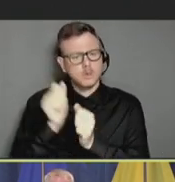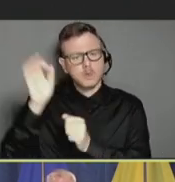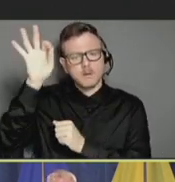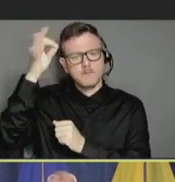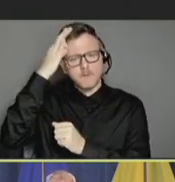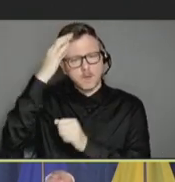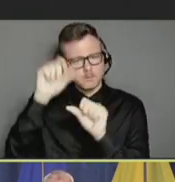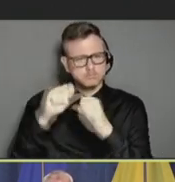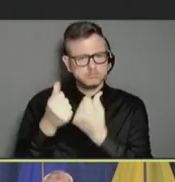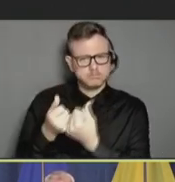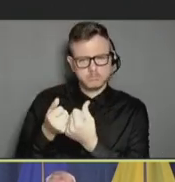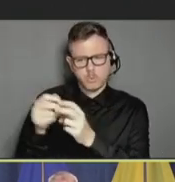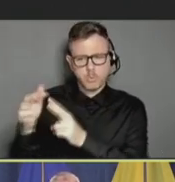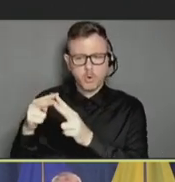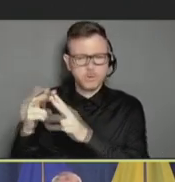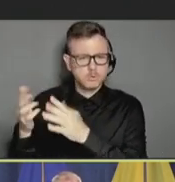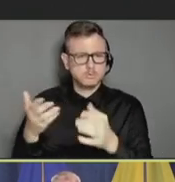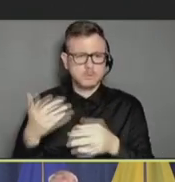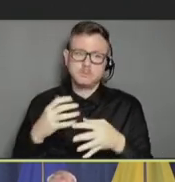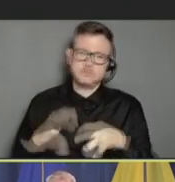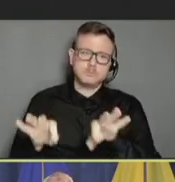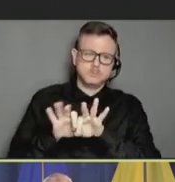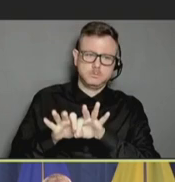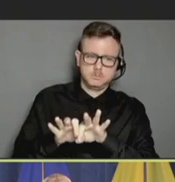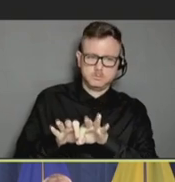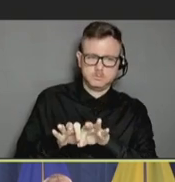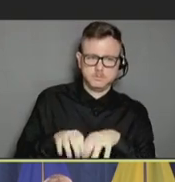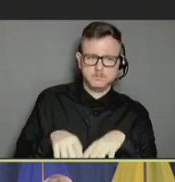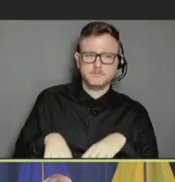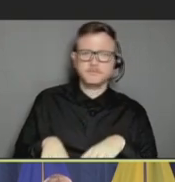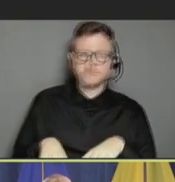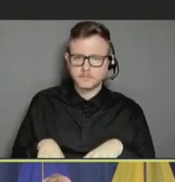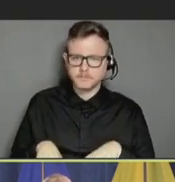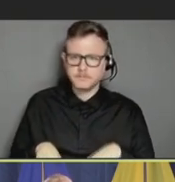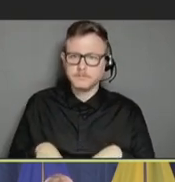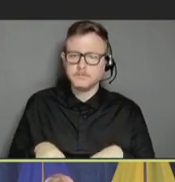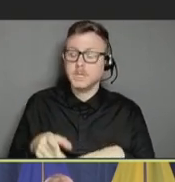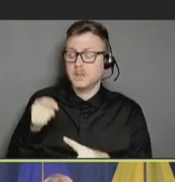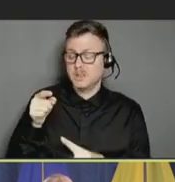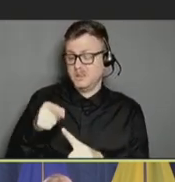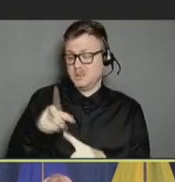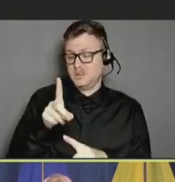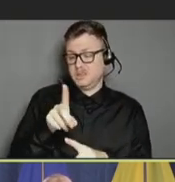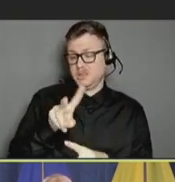to our efforts. Particularly notable were the efforts from the Department of Veterans